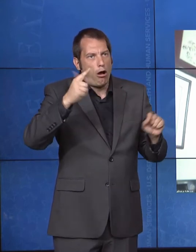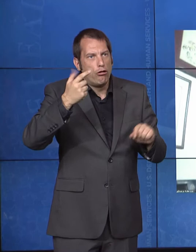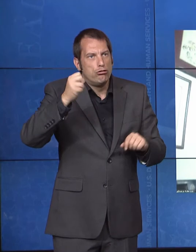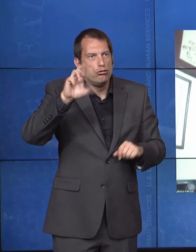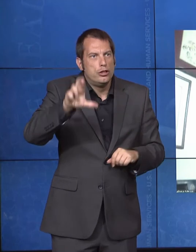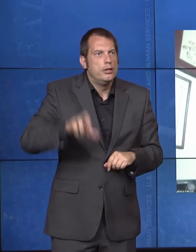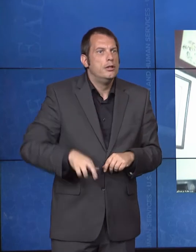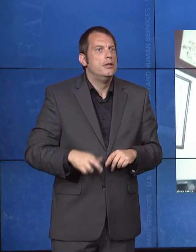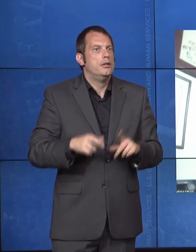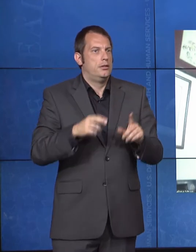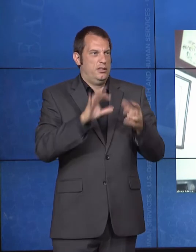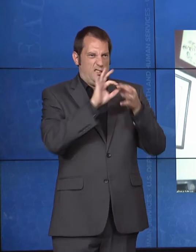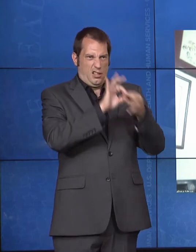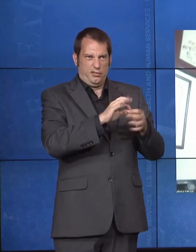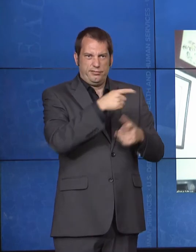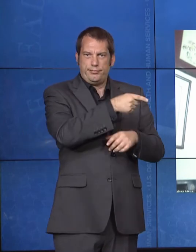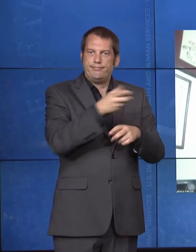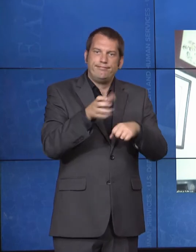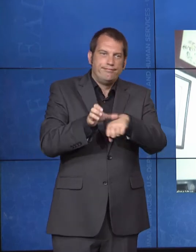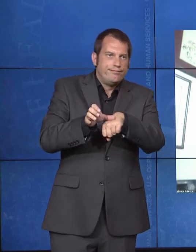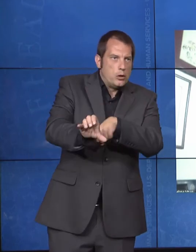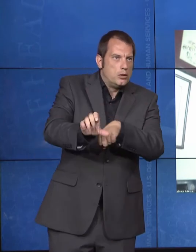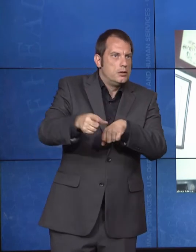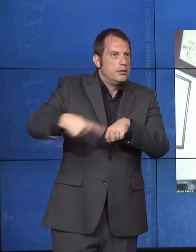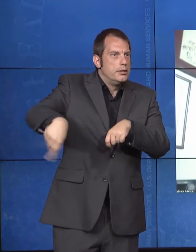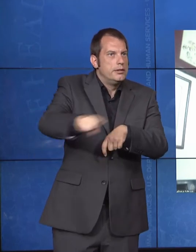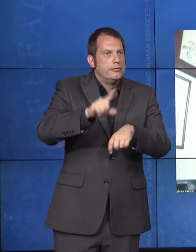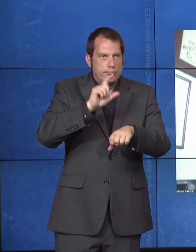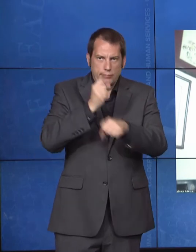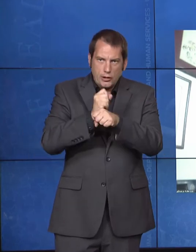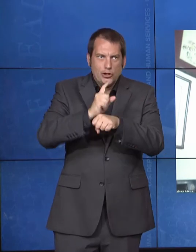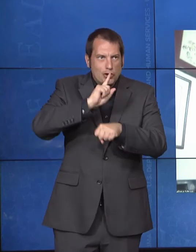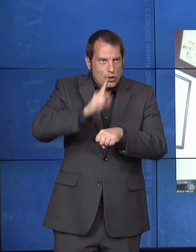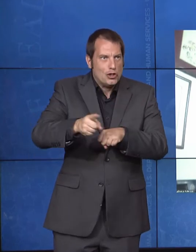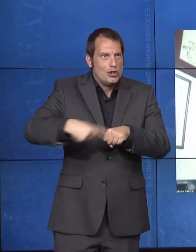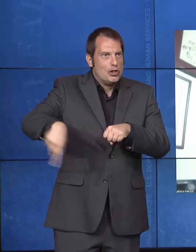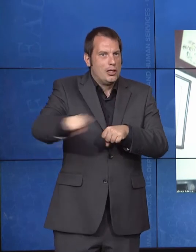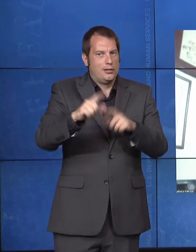as equitably as they deserve. And some of the examples that the Secretary highlighted,